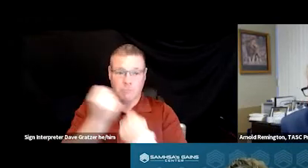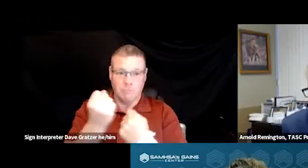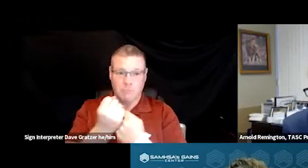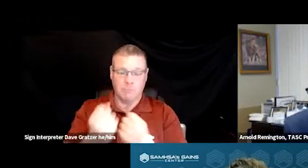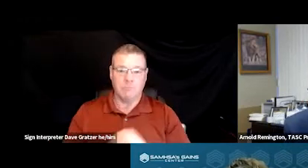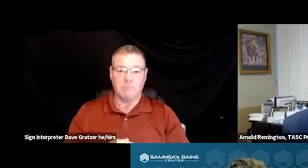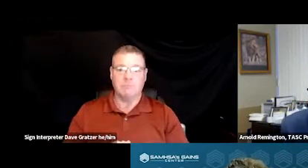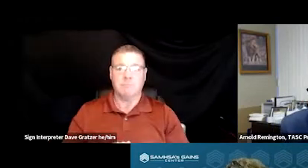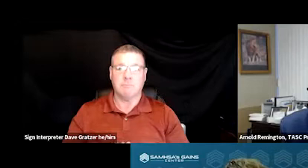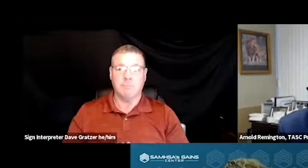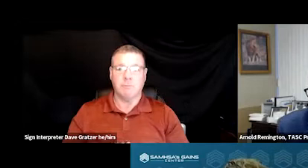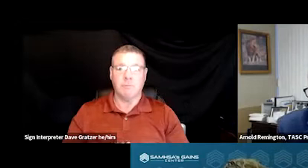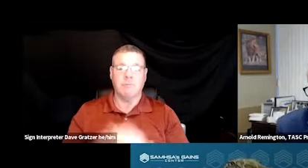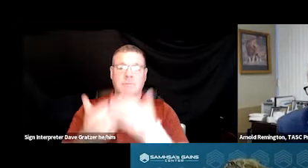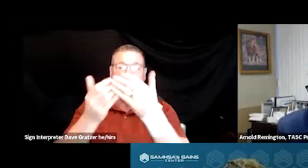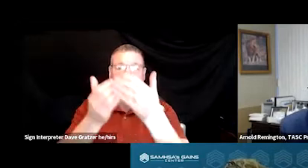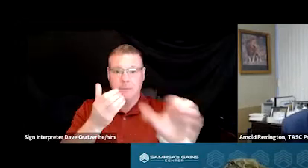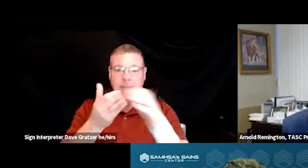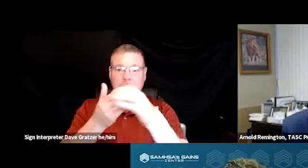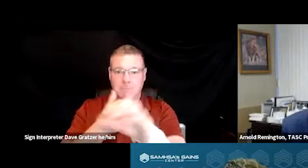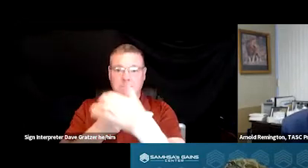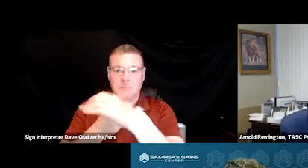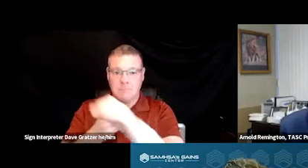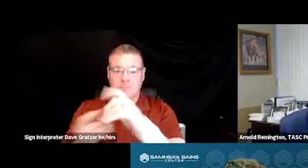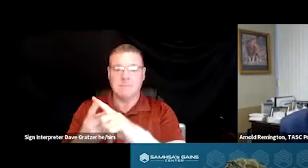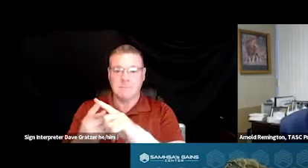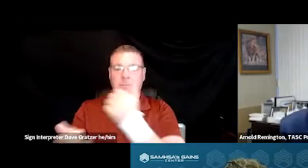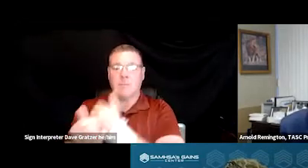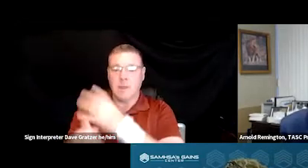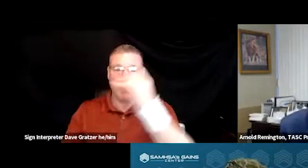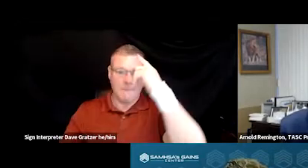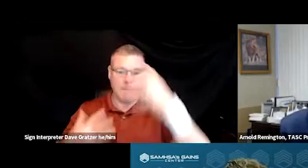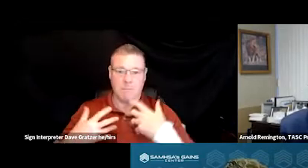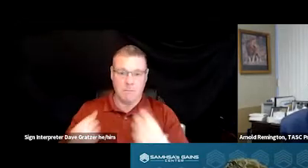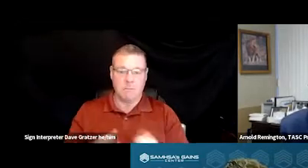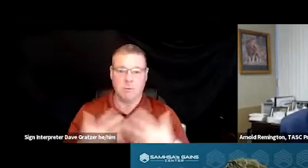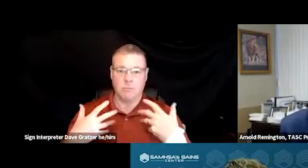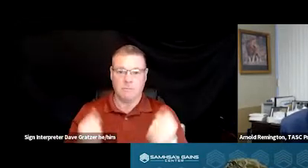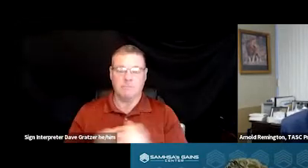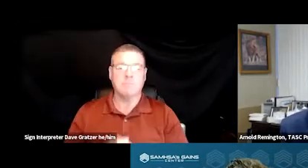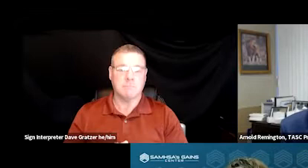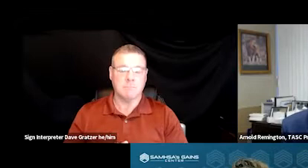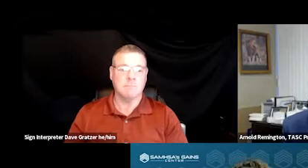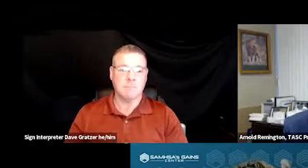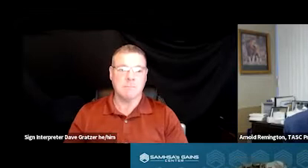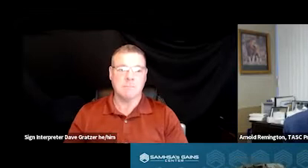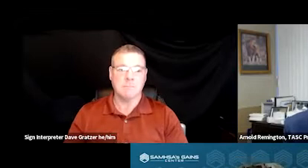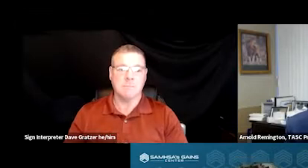that's split up into substance abuse and mental health recovers based services. Next slide.